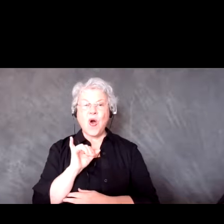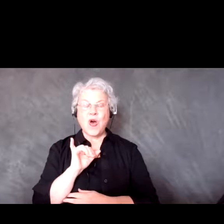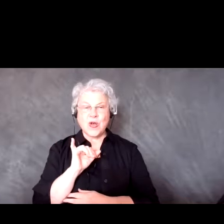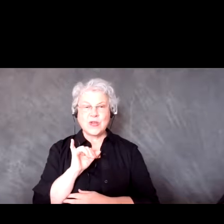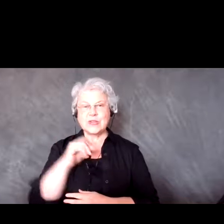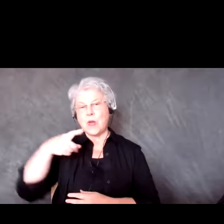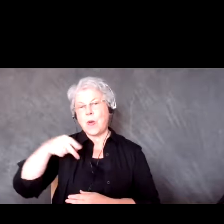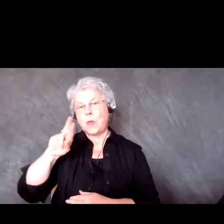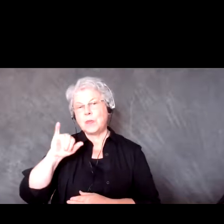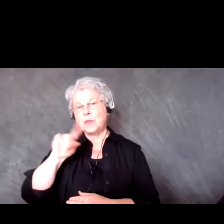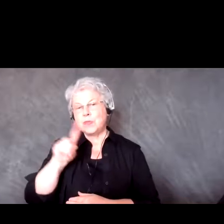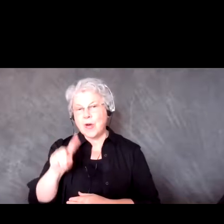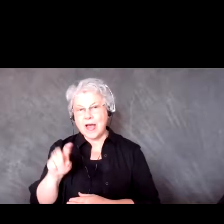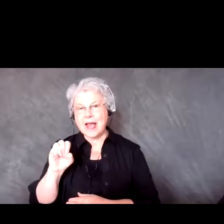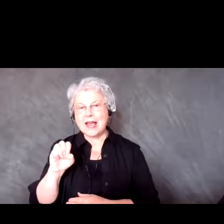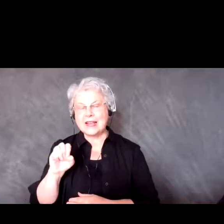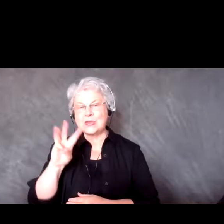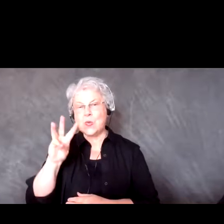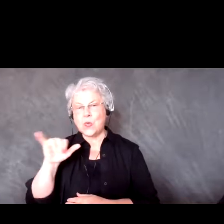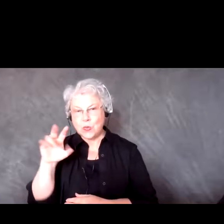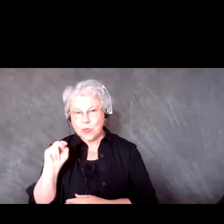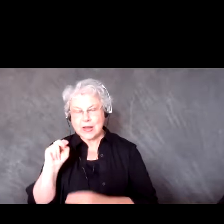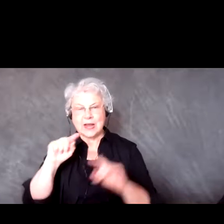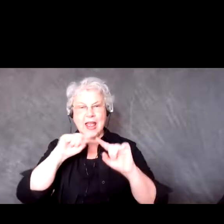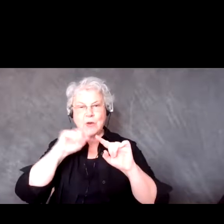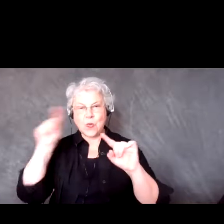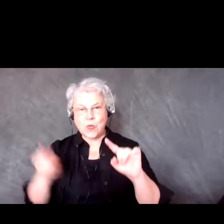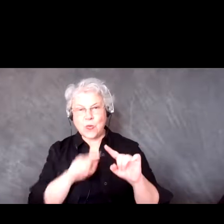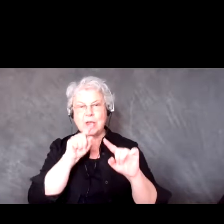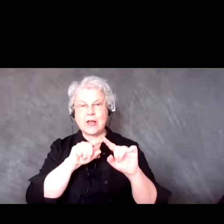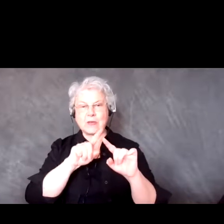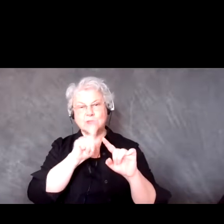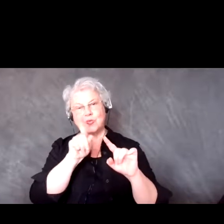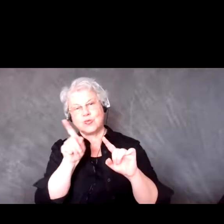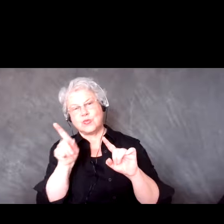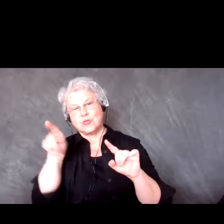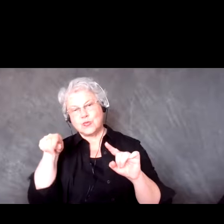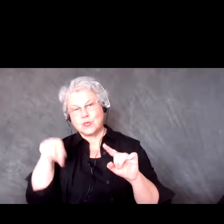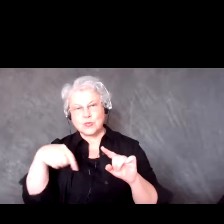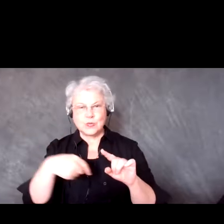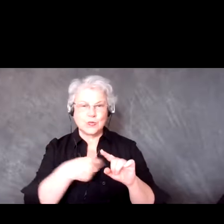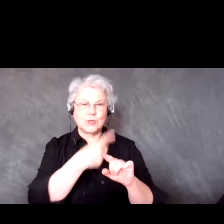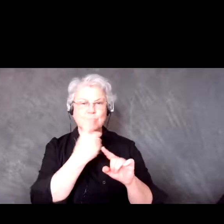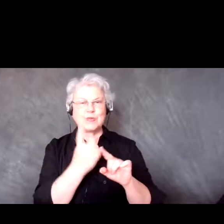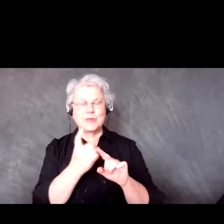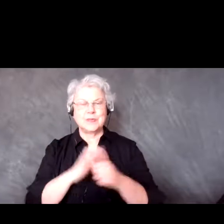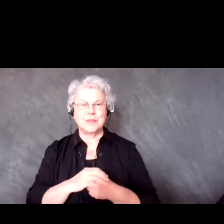of names, duck race, and everything like that. I do want to go into one specific tool though,